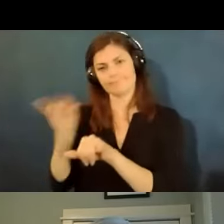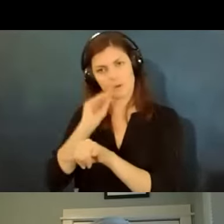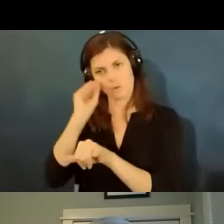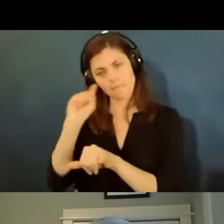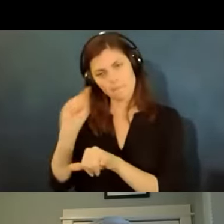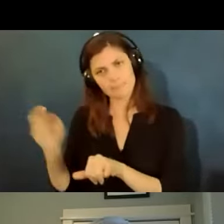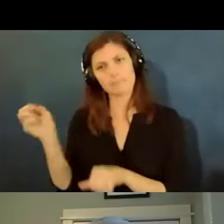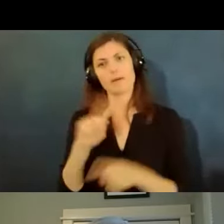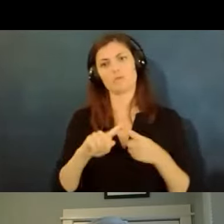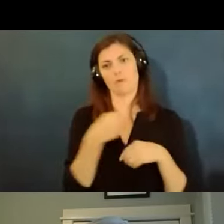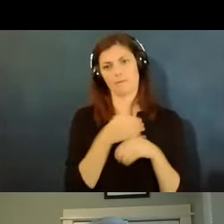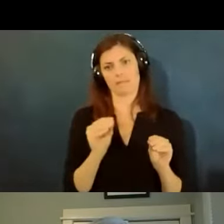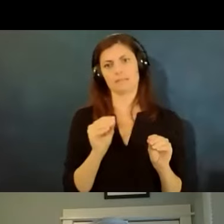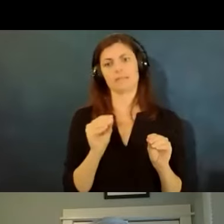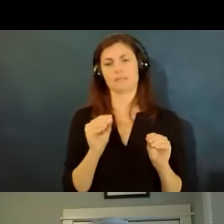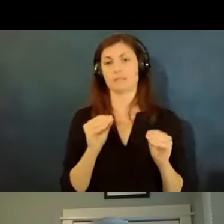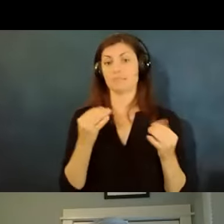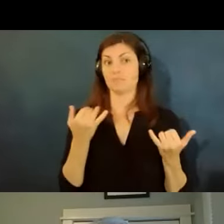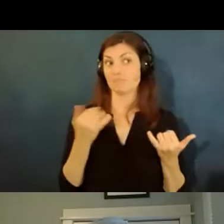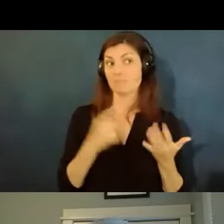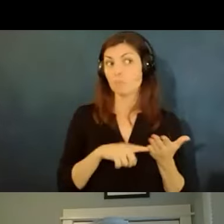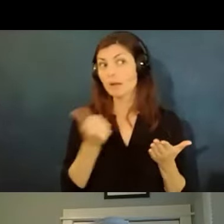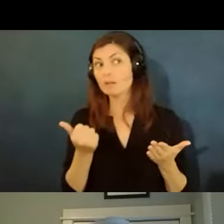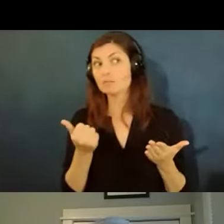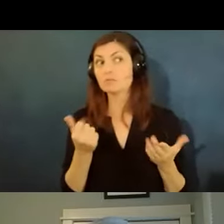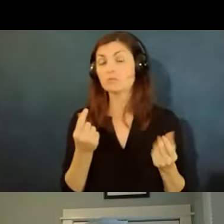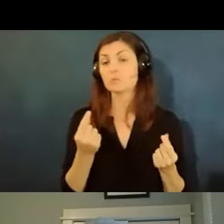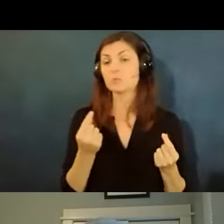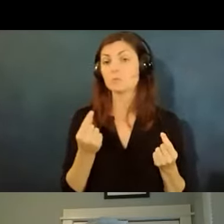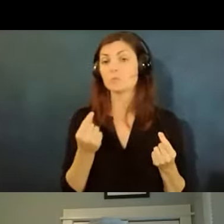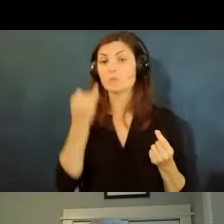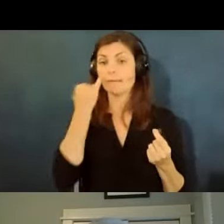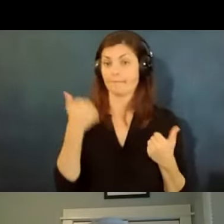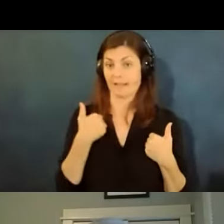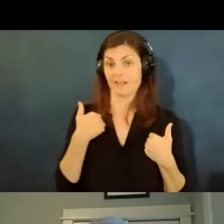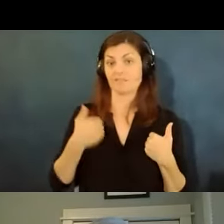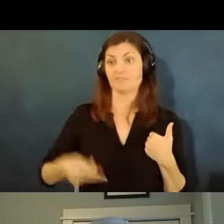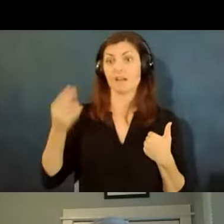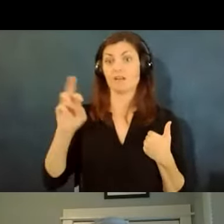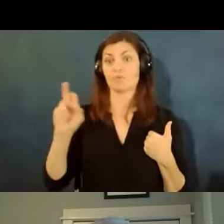to work so what what else could could we do if they have a risk factor disability for example